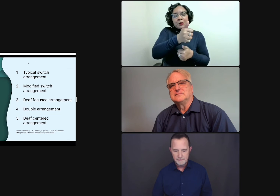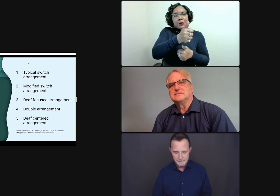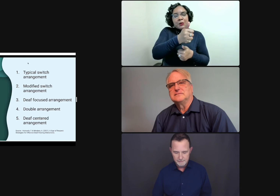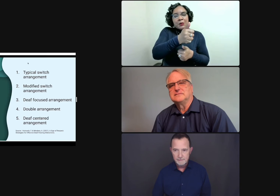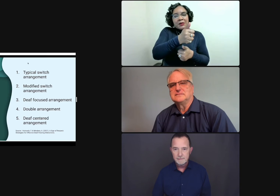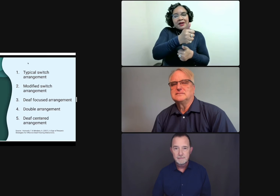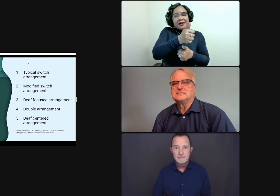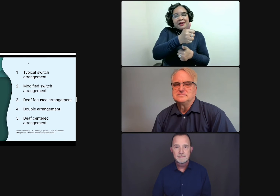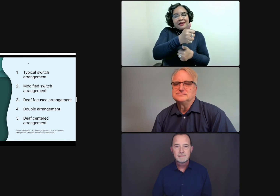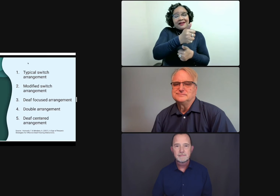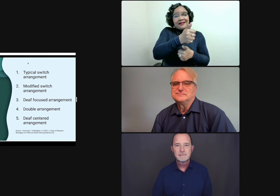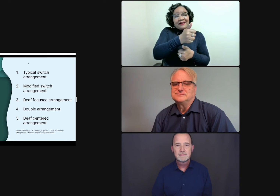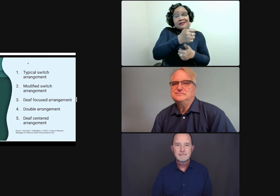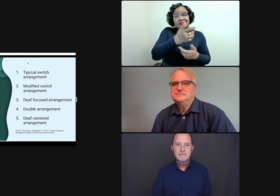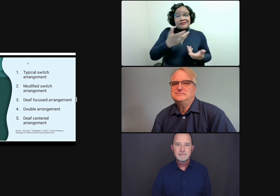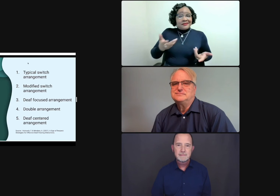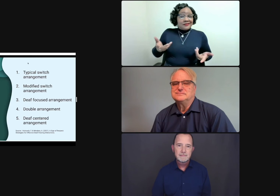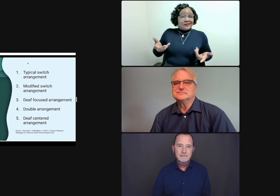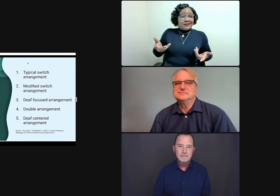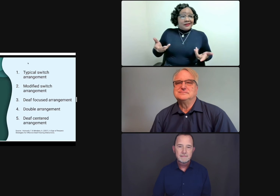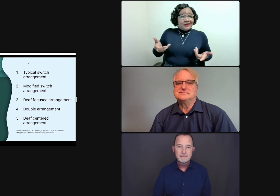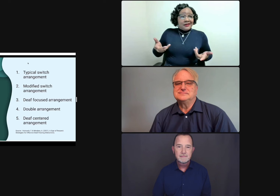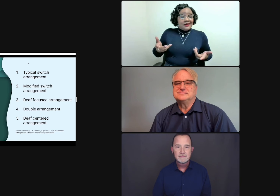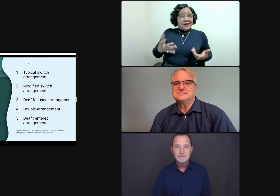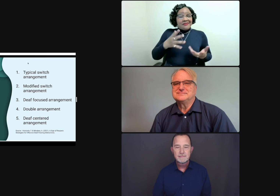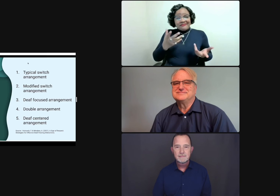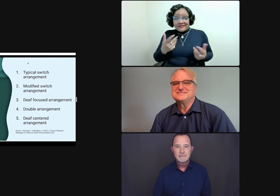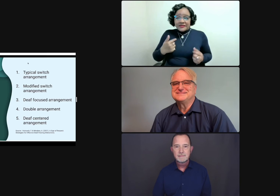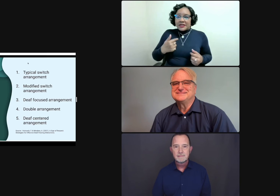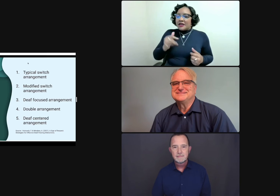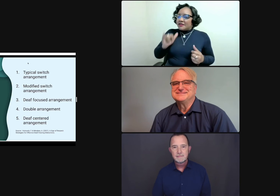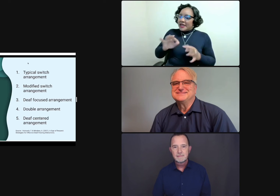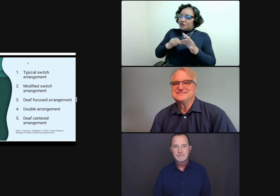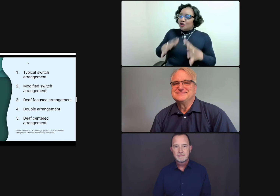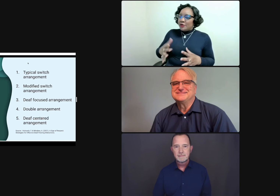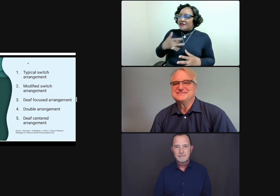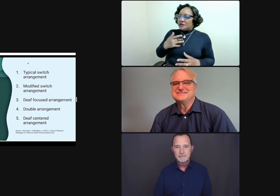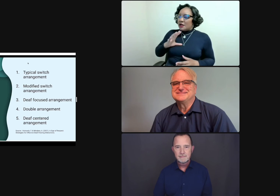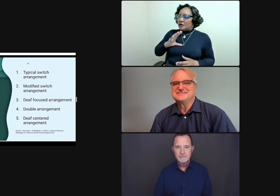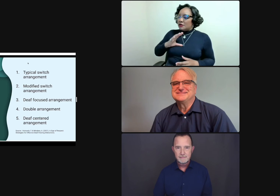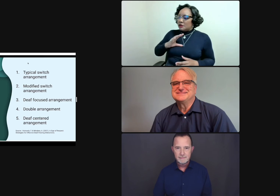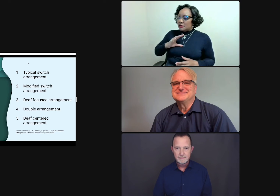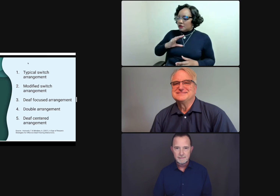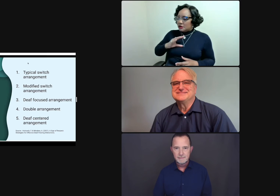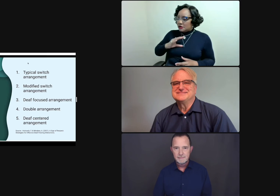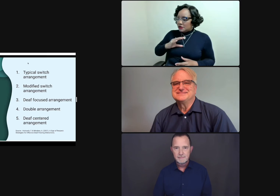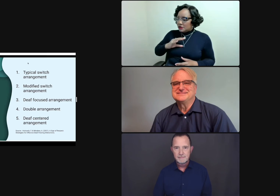But they may have the other interpreter say, hey, you take the lead role because you're--